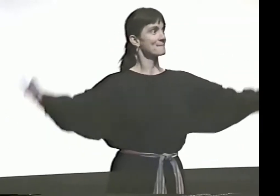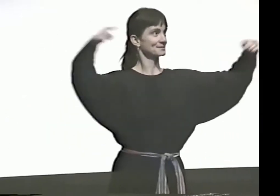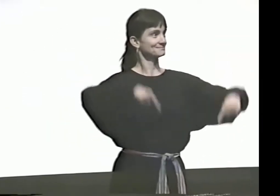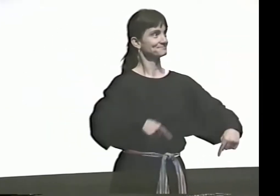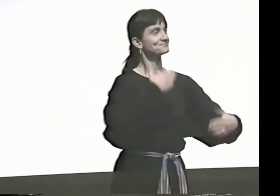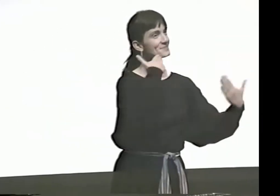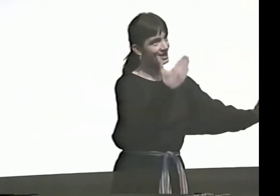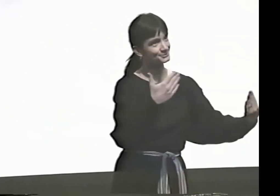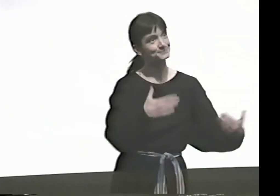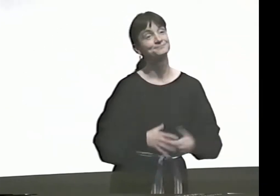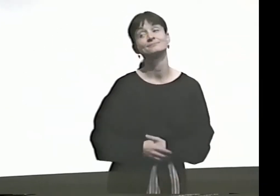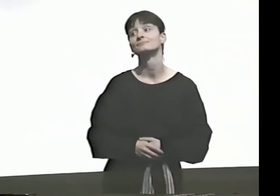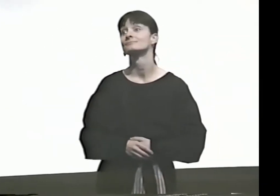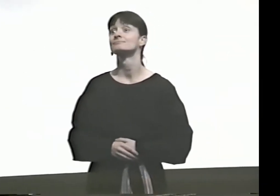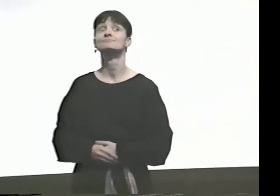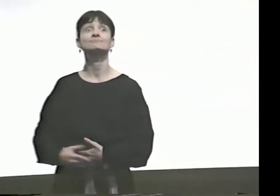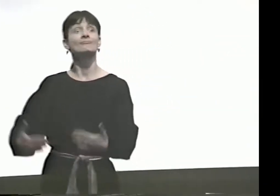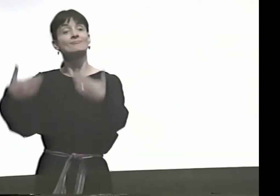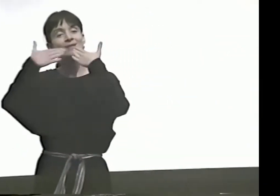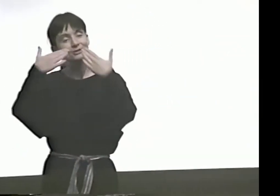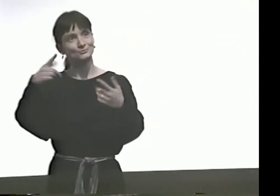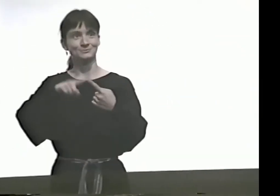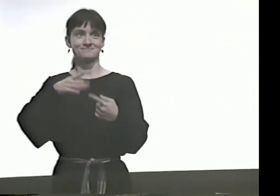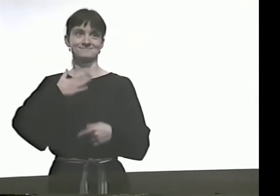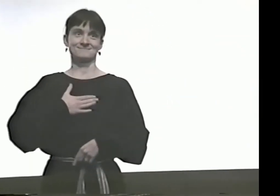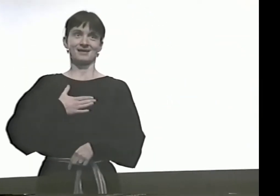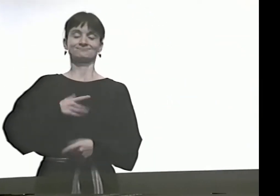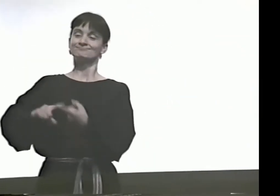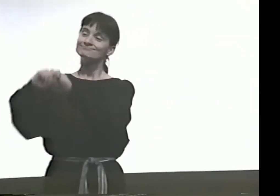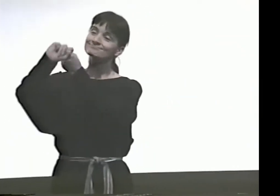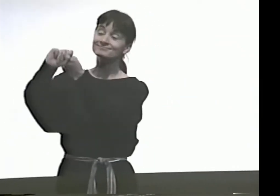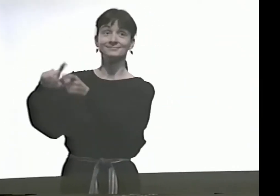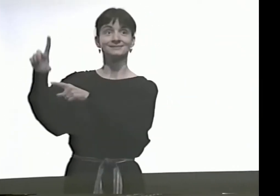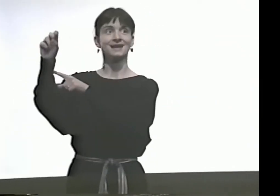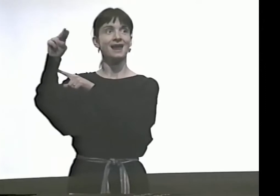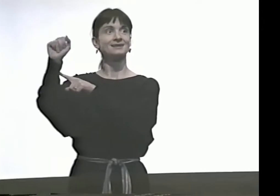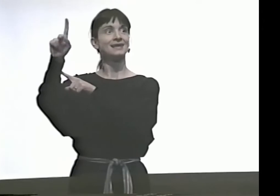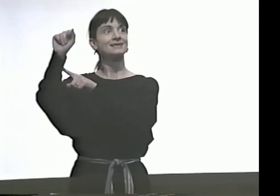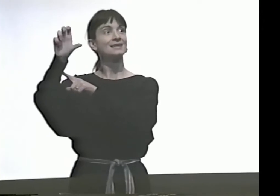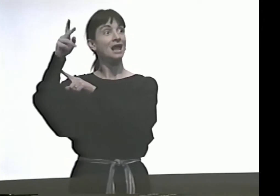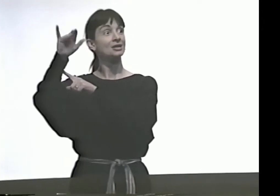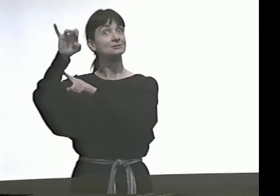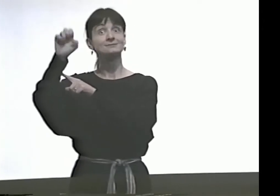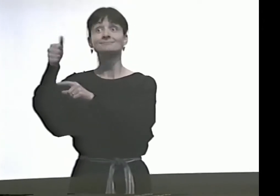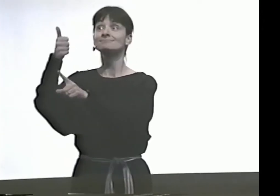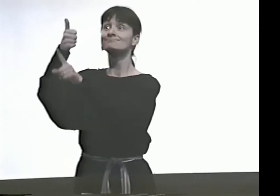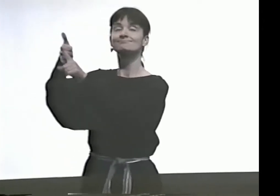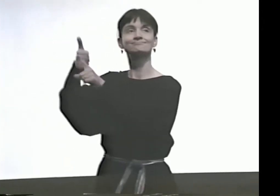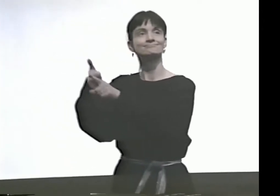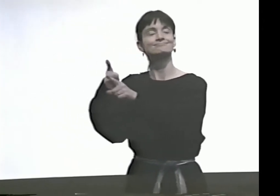SO THANK YOU ALL FOR COMING. AND I'D LIKE TO SAY THANK YOU TO MY GOOD FRIEND,